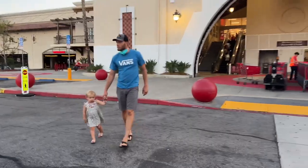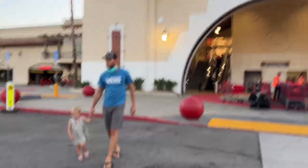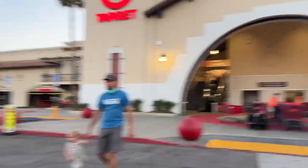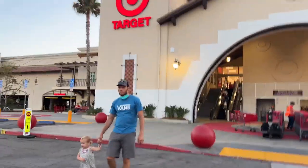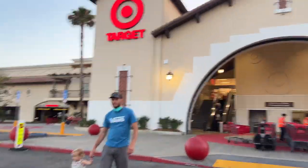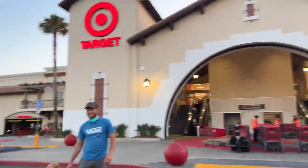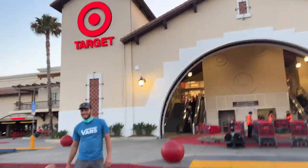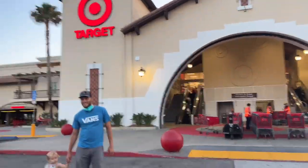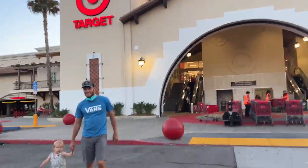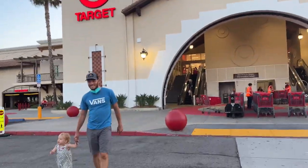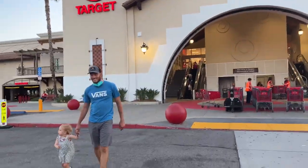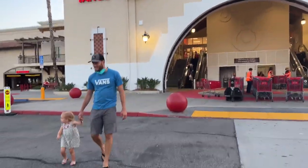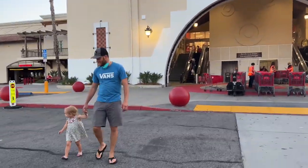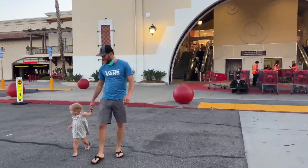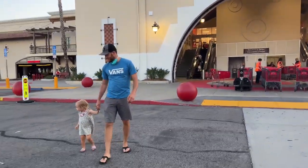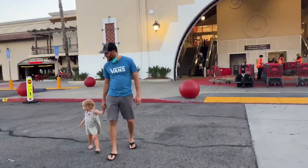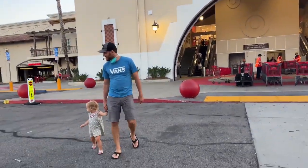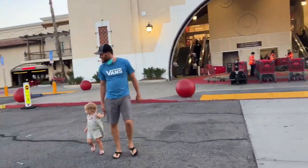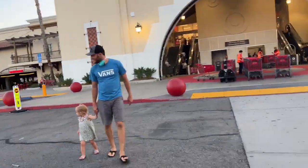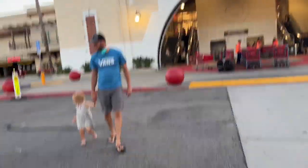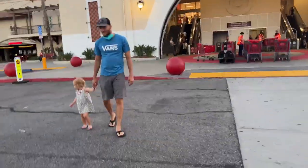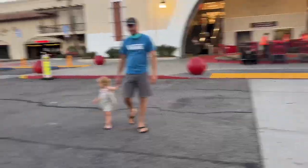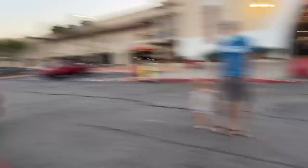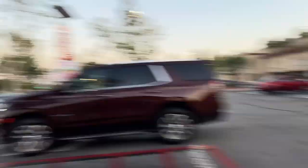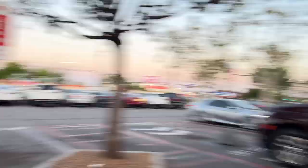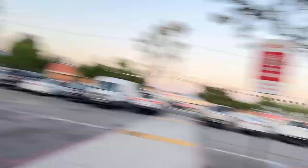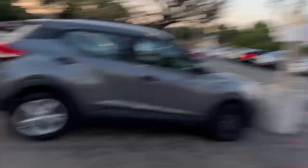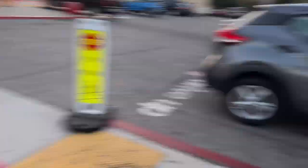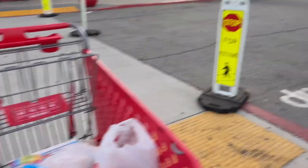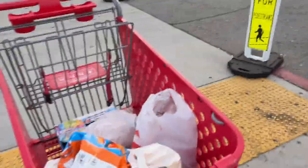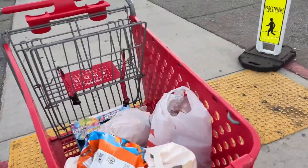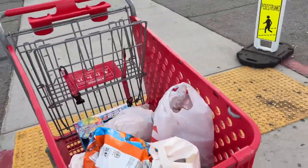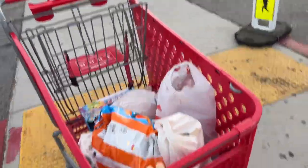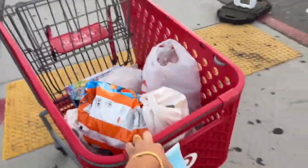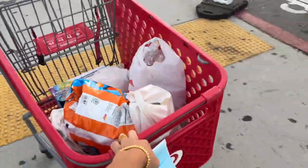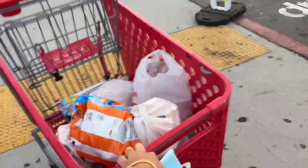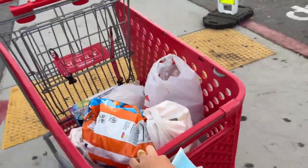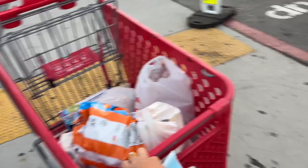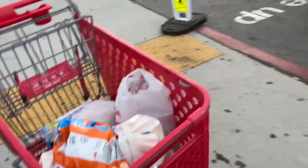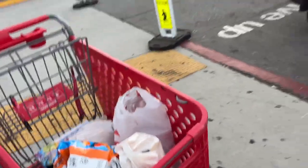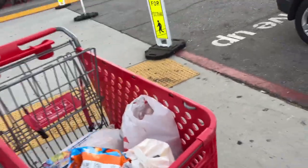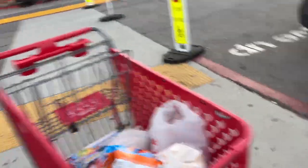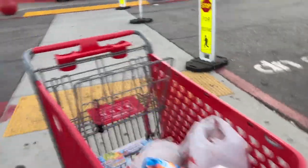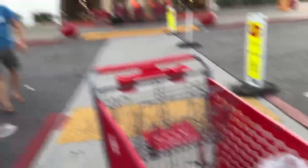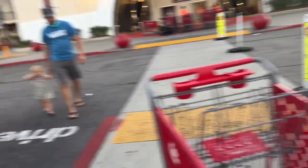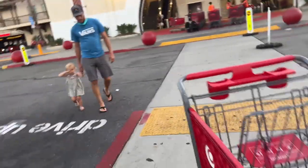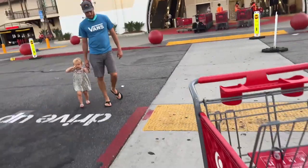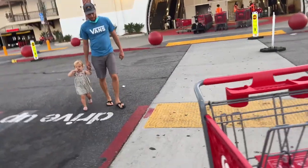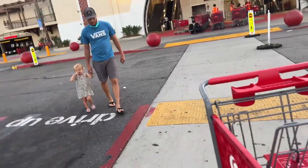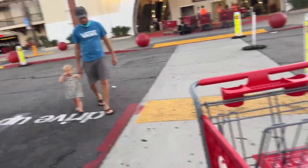They didn't have what we were looking for but we got our pick up for camping.